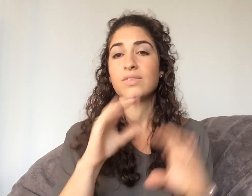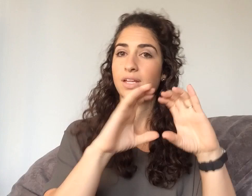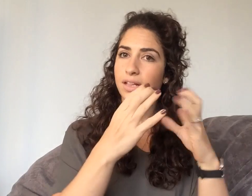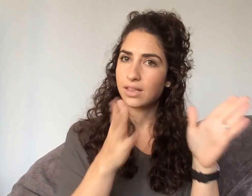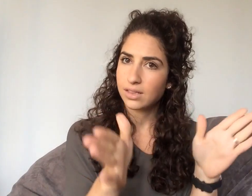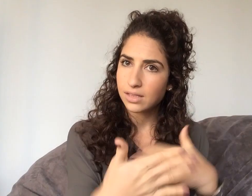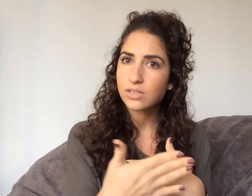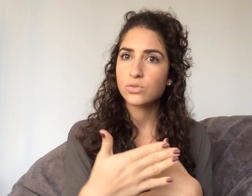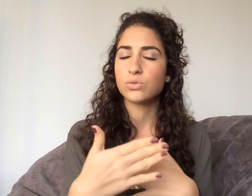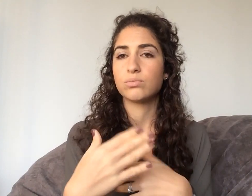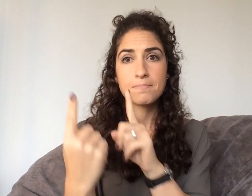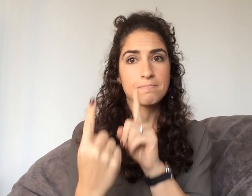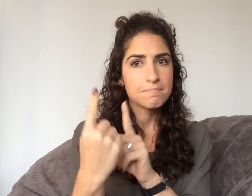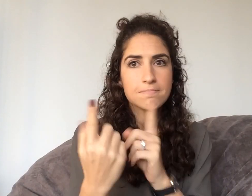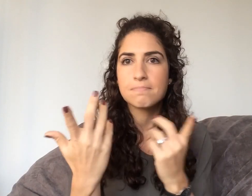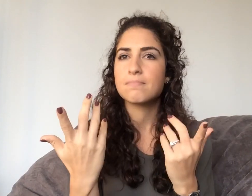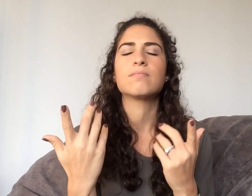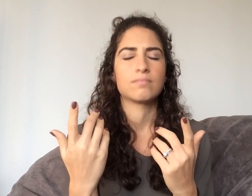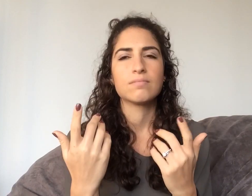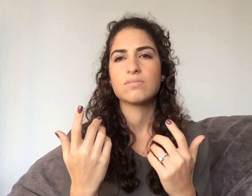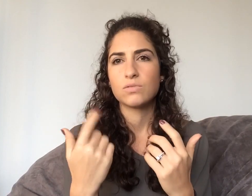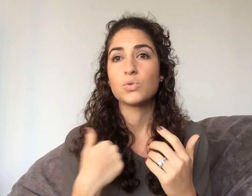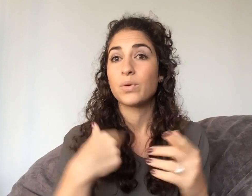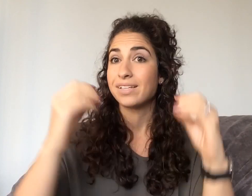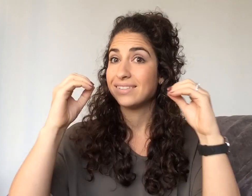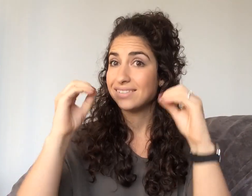YouTube, Instagram, in the classroom, one-on-one...